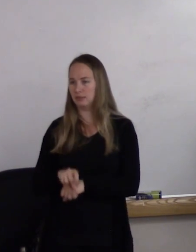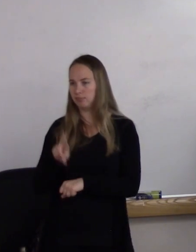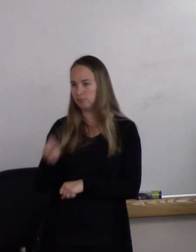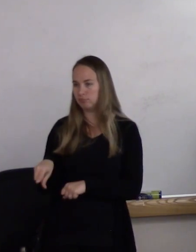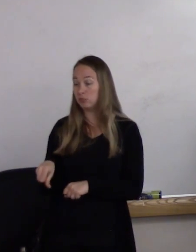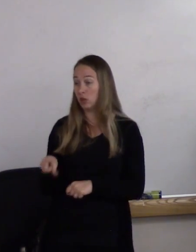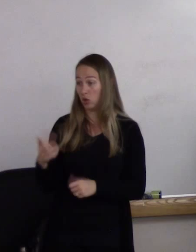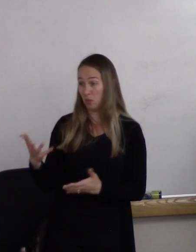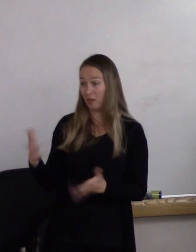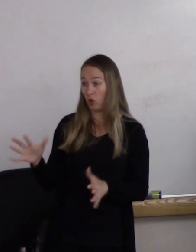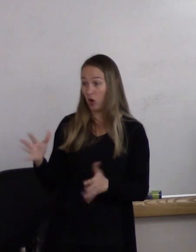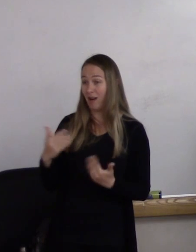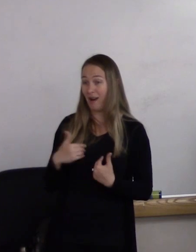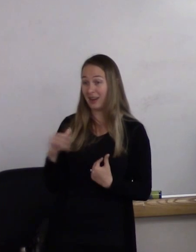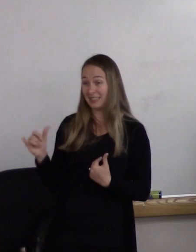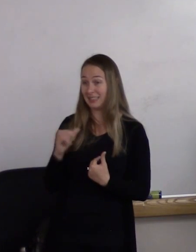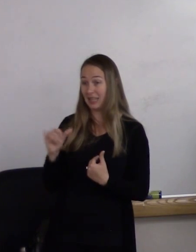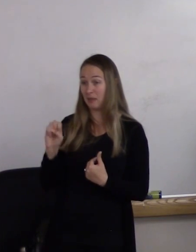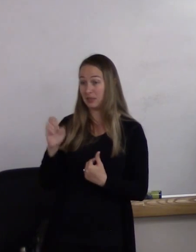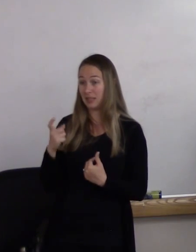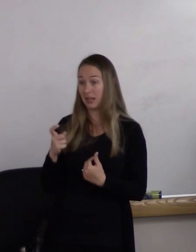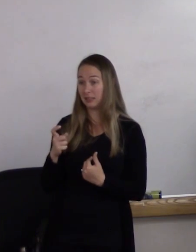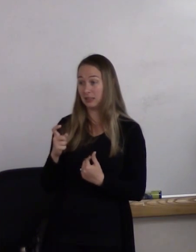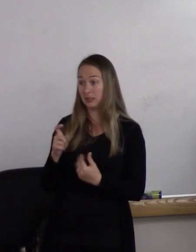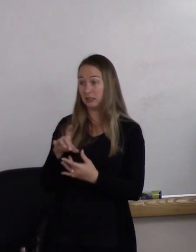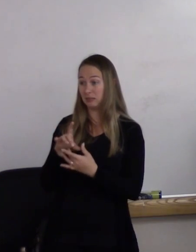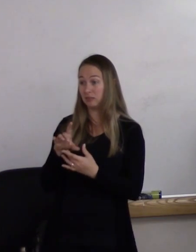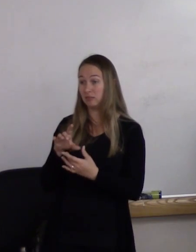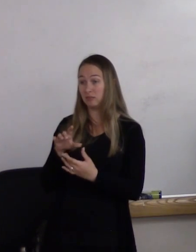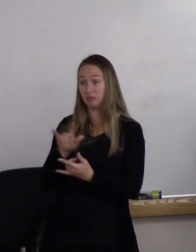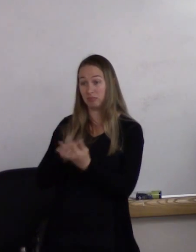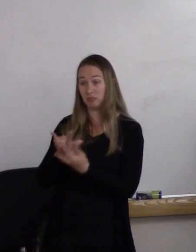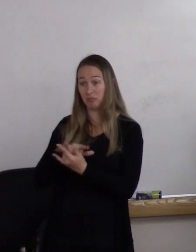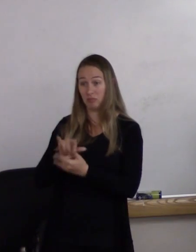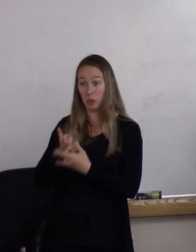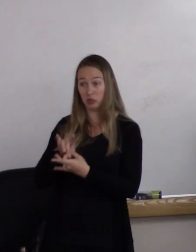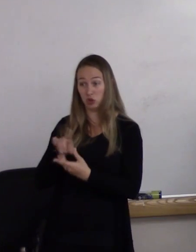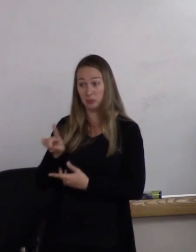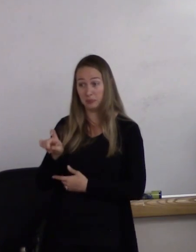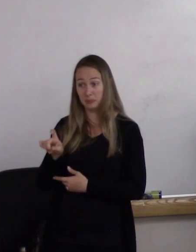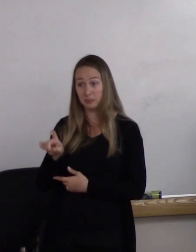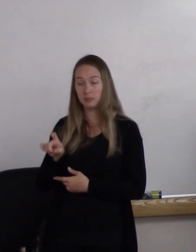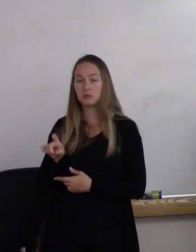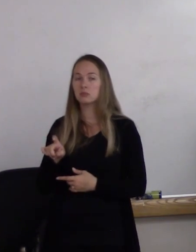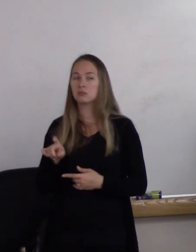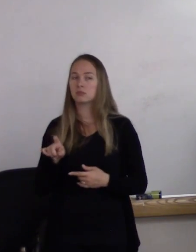"Have you ever had a same-sex intimate relationship?" And for me, who defines that as being gay or bisexual,